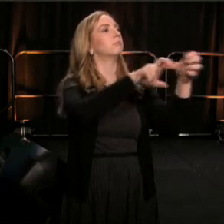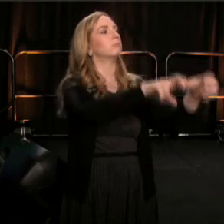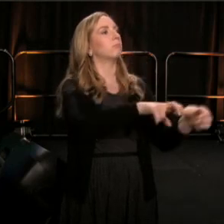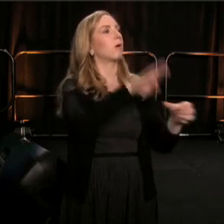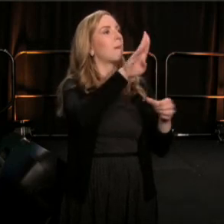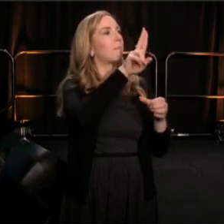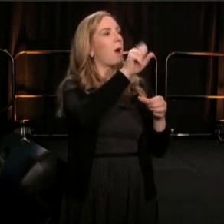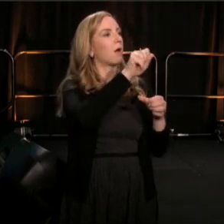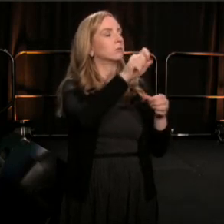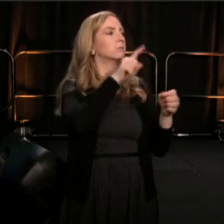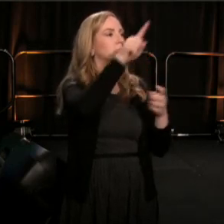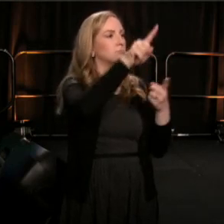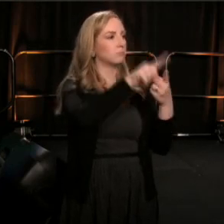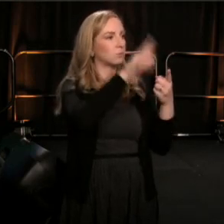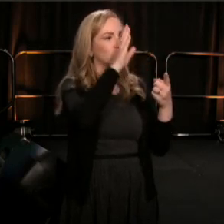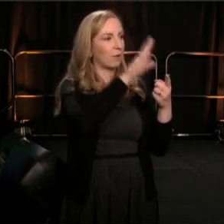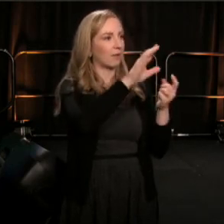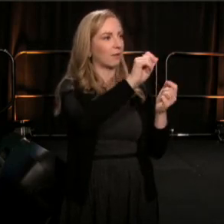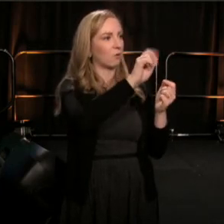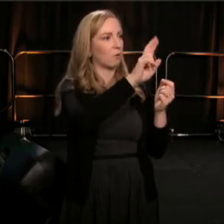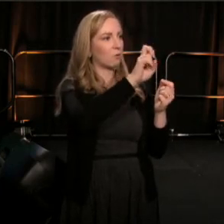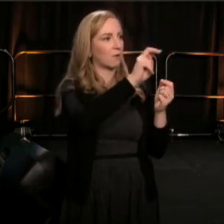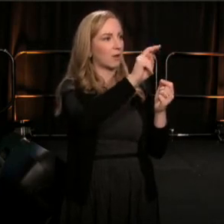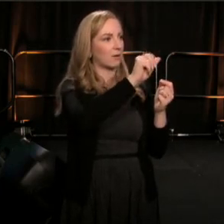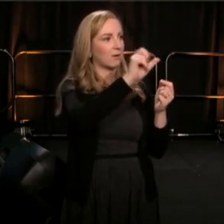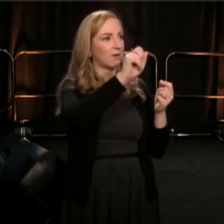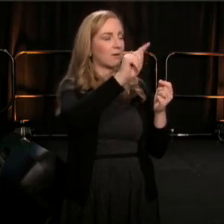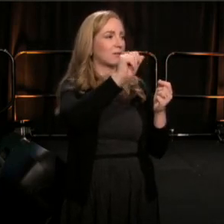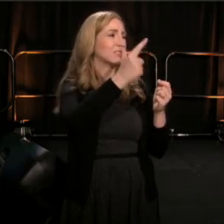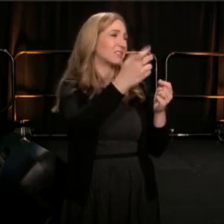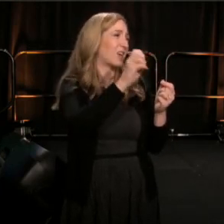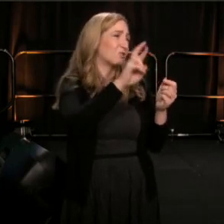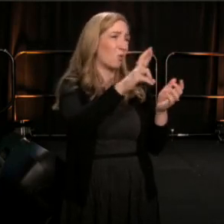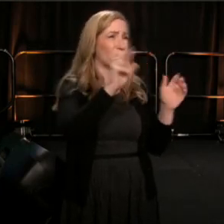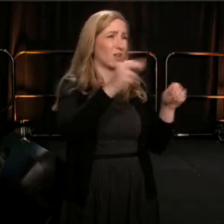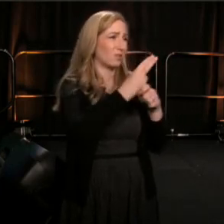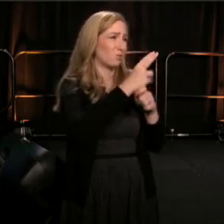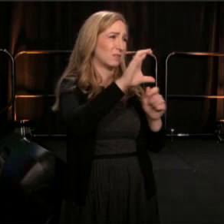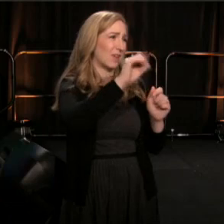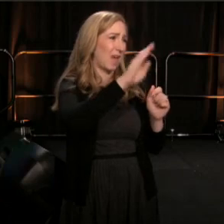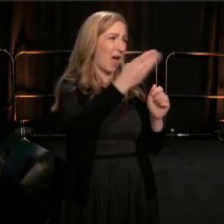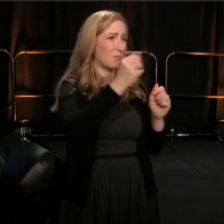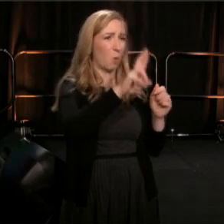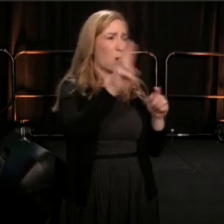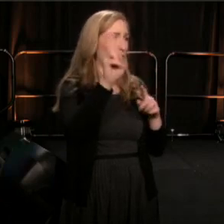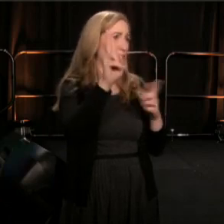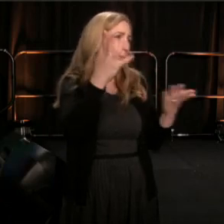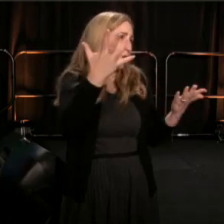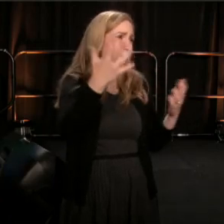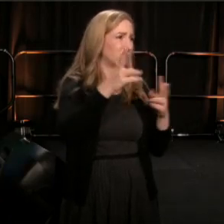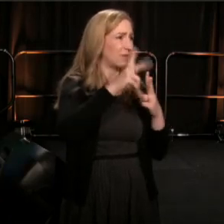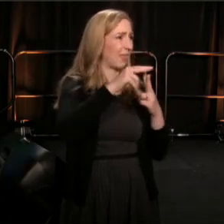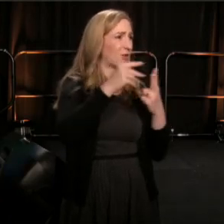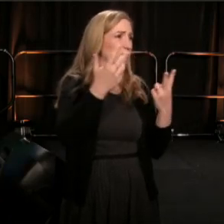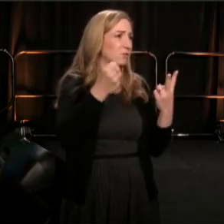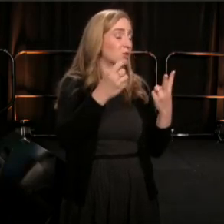and that will be happening, the rest of the night. Or you can just Cab or Uber. So with that, thank you very much for being here.